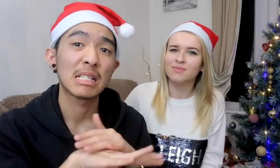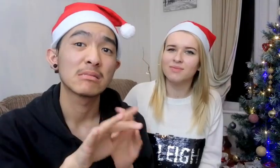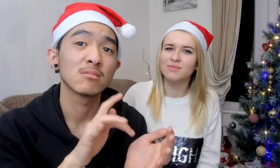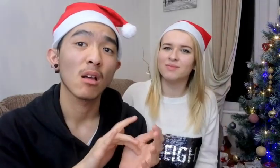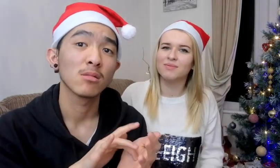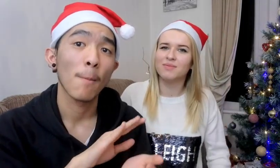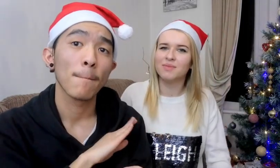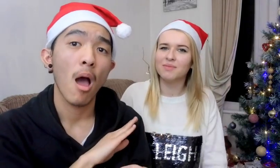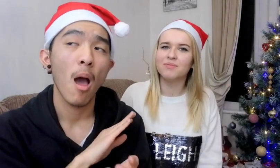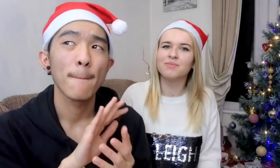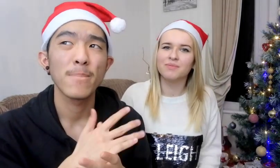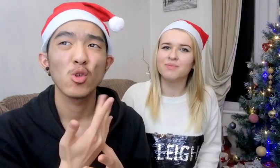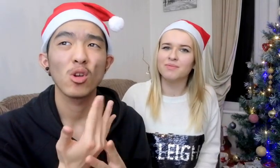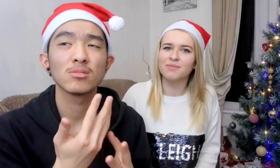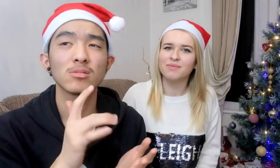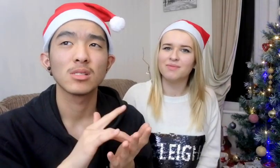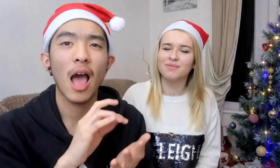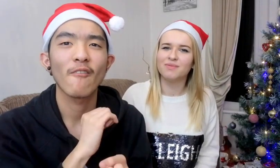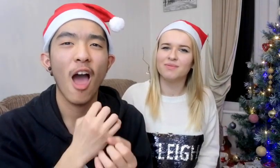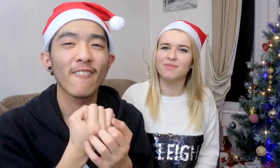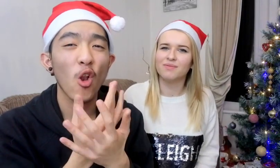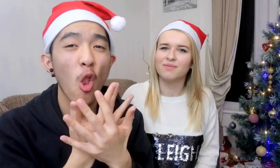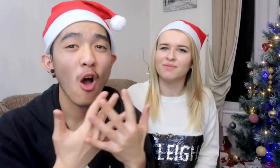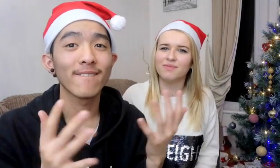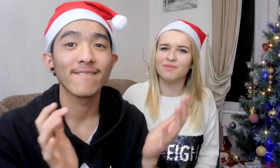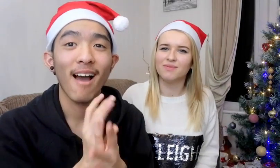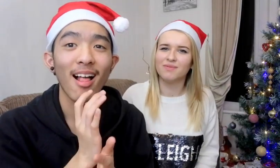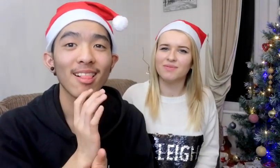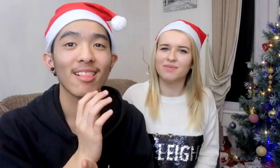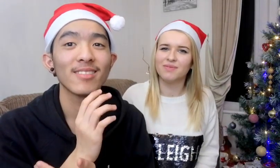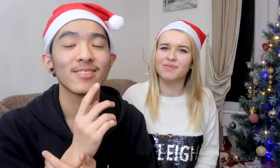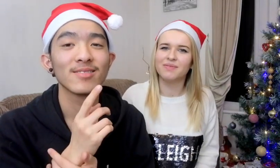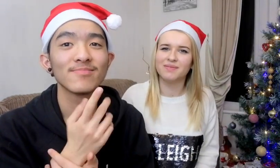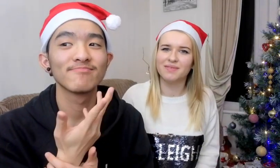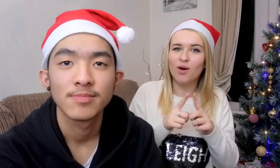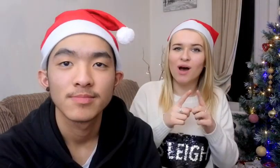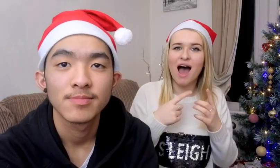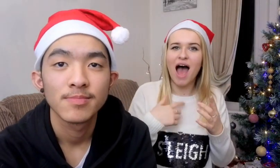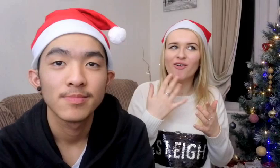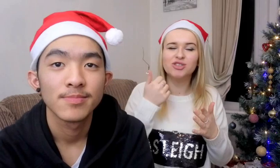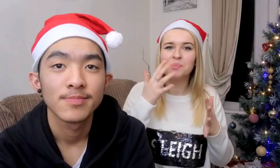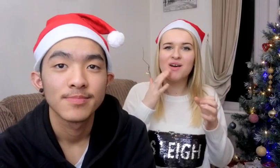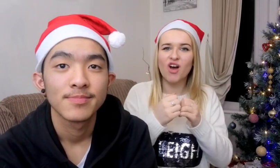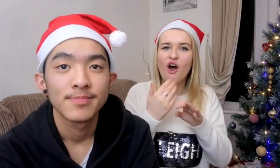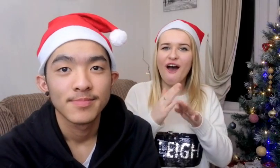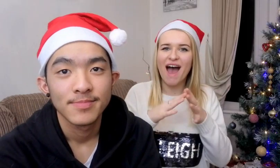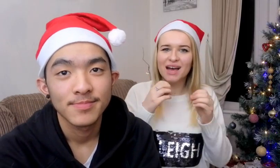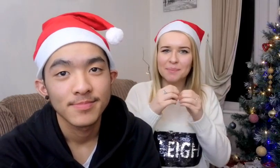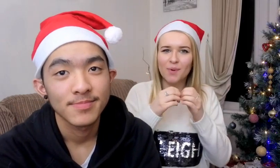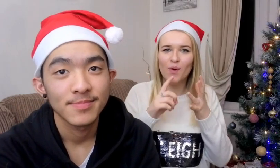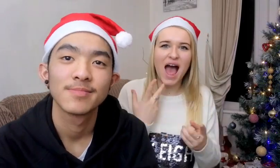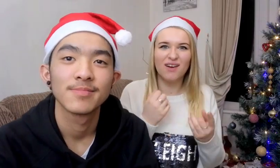Like in Centre Parcs because we has so much fun We also had good memories with playing Habbo